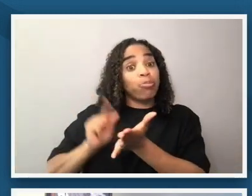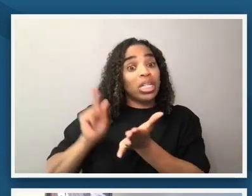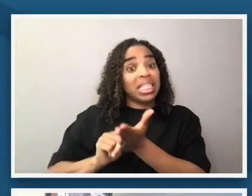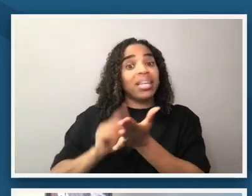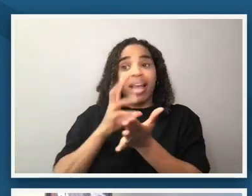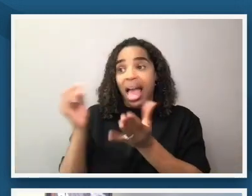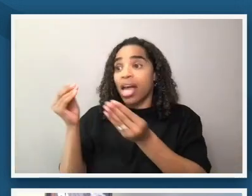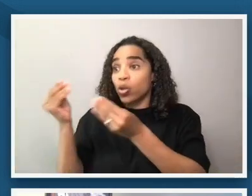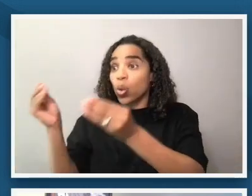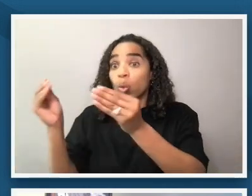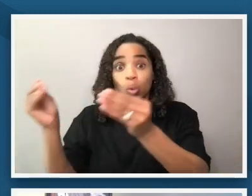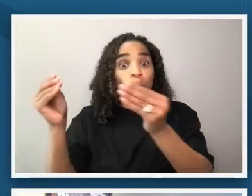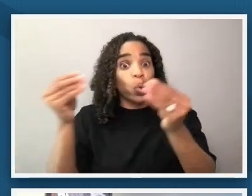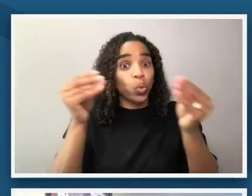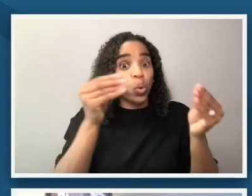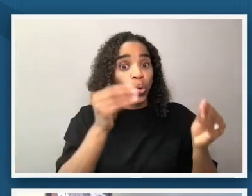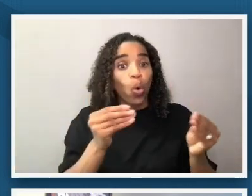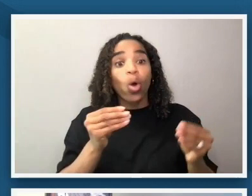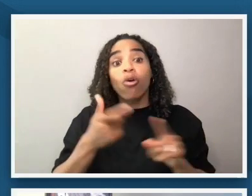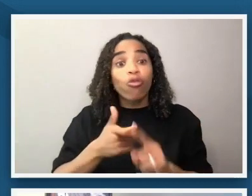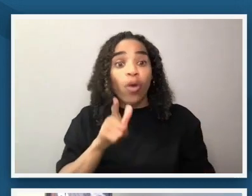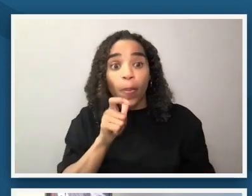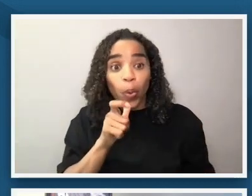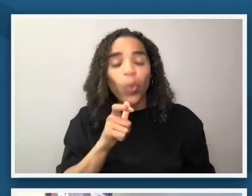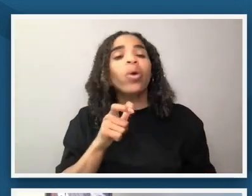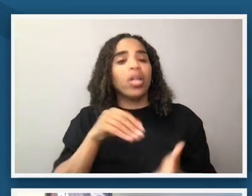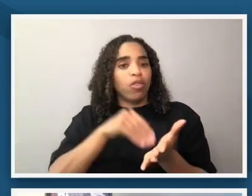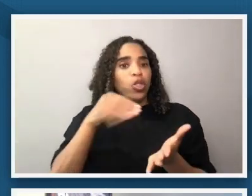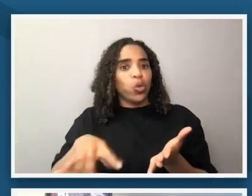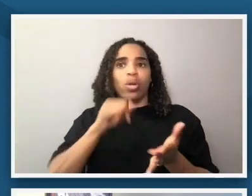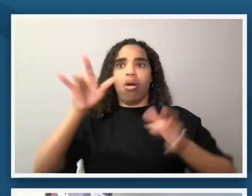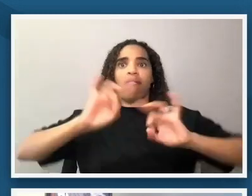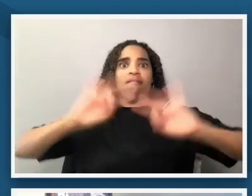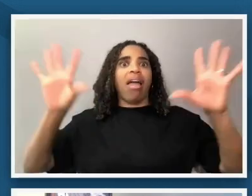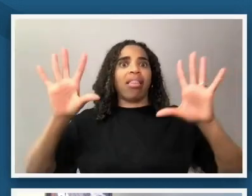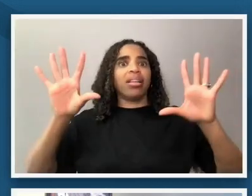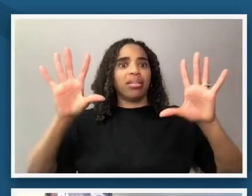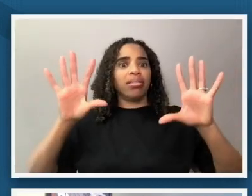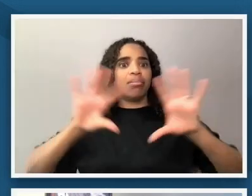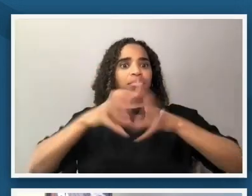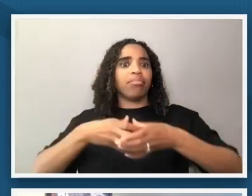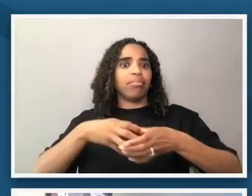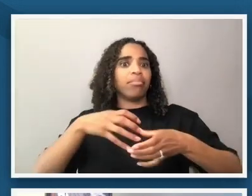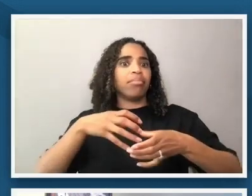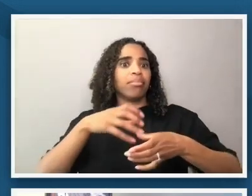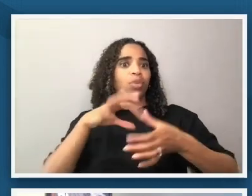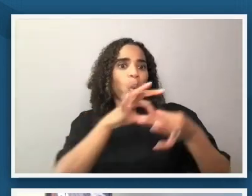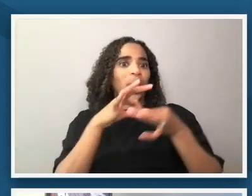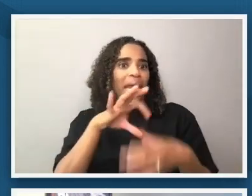by the student nonviolent coordinating committee and it was priced at a dollar